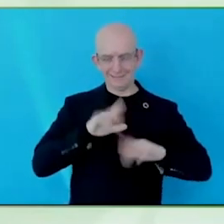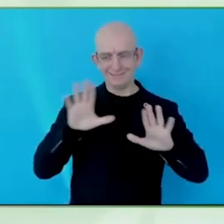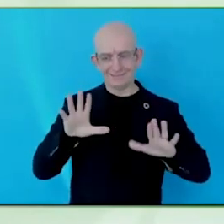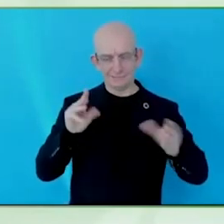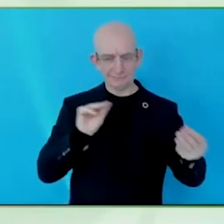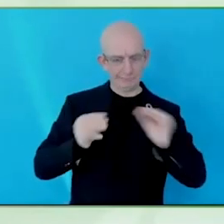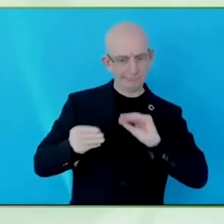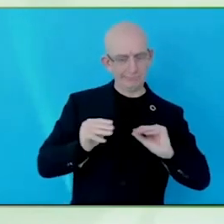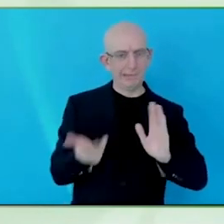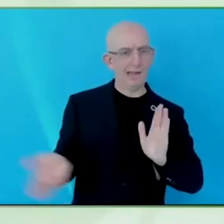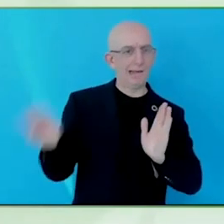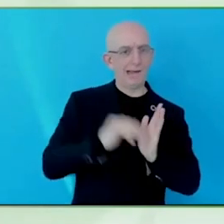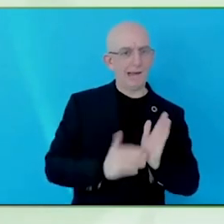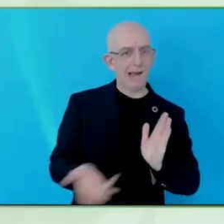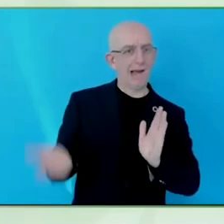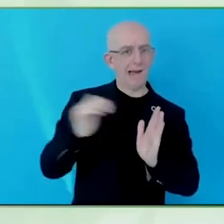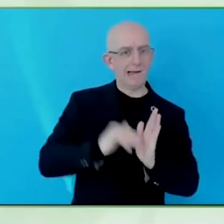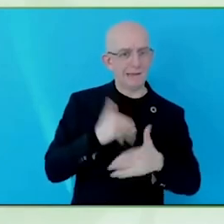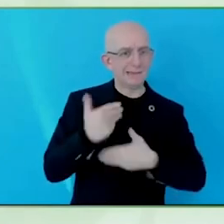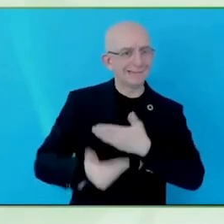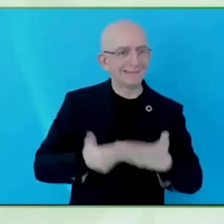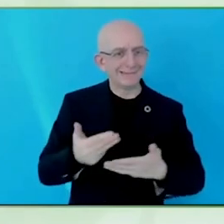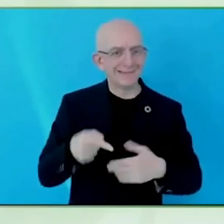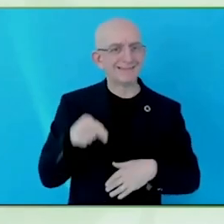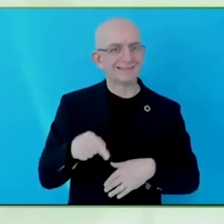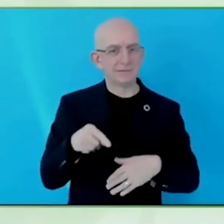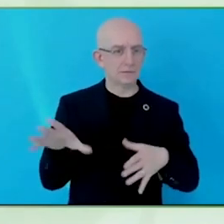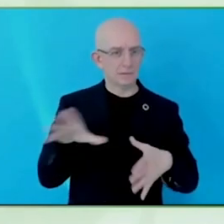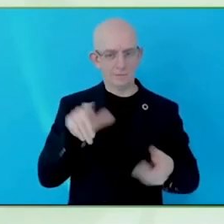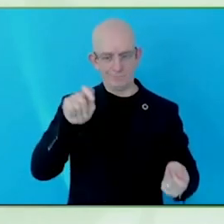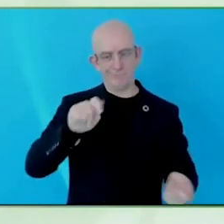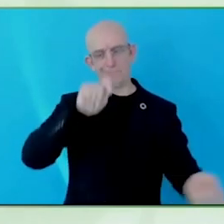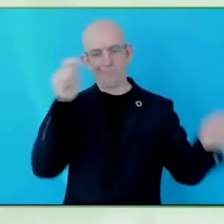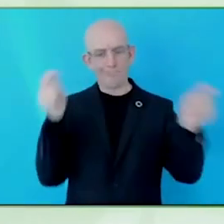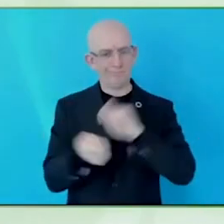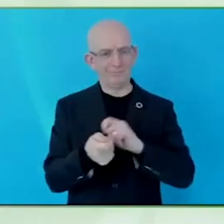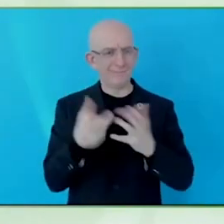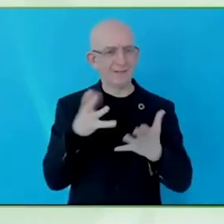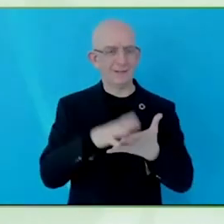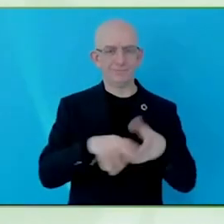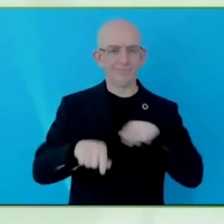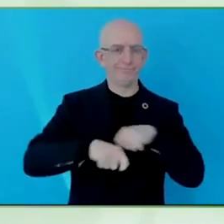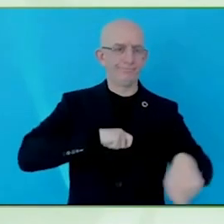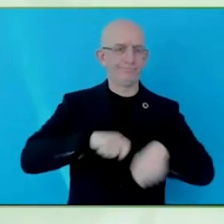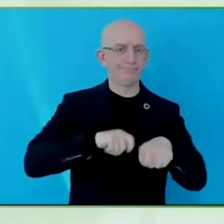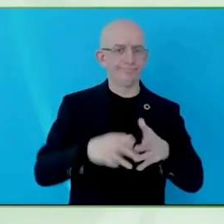with the right intent and we see hard things as opportunities to